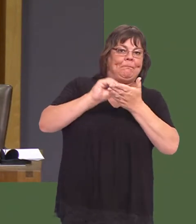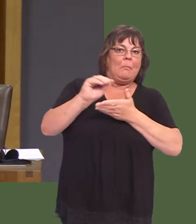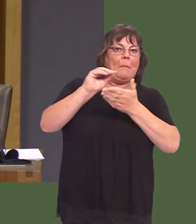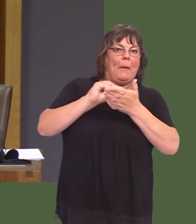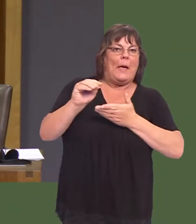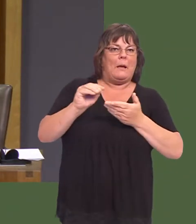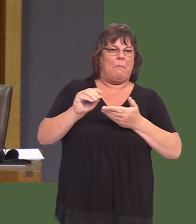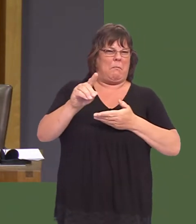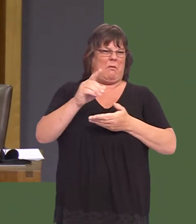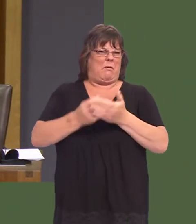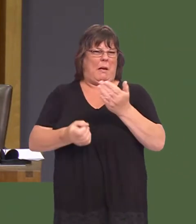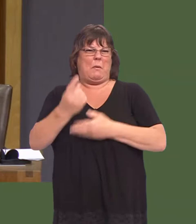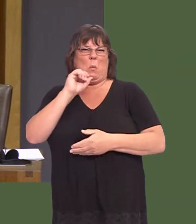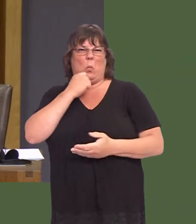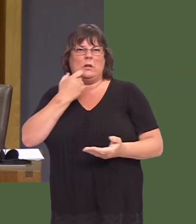guarantee to them.